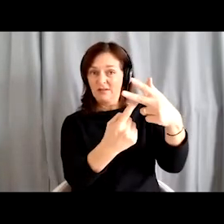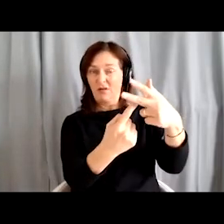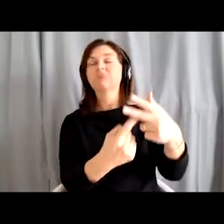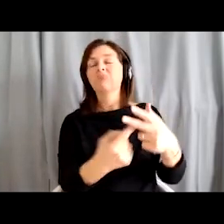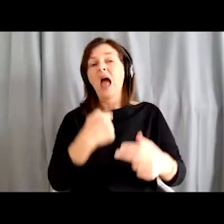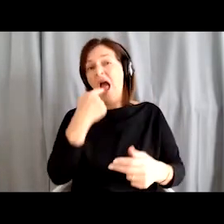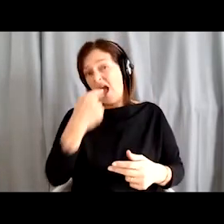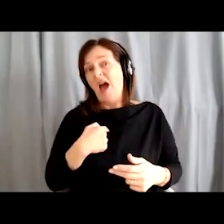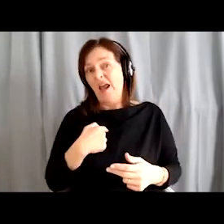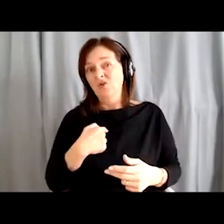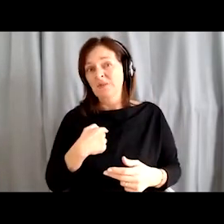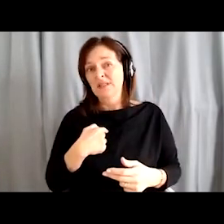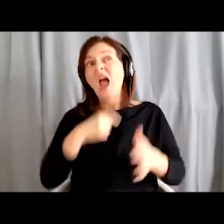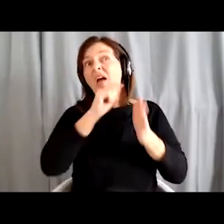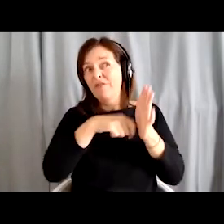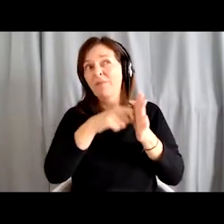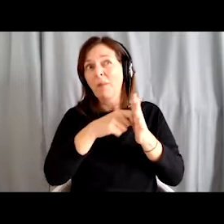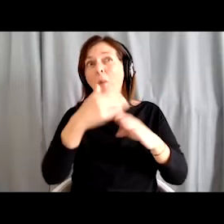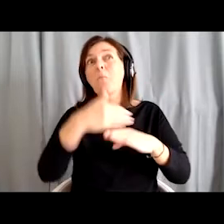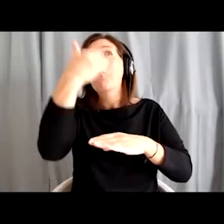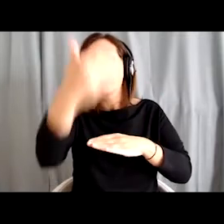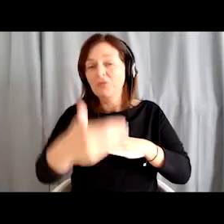when I am old, even though I am already 60.